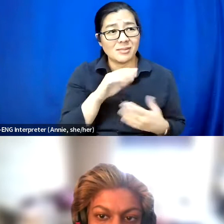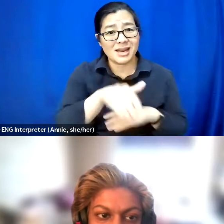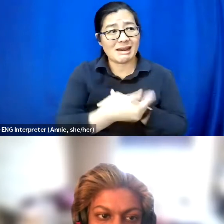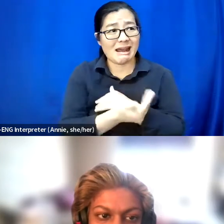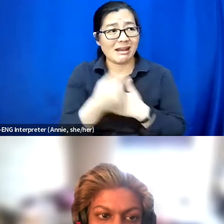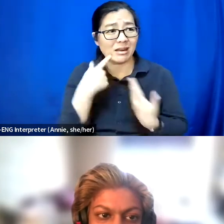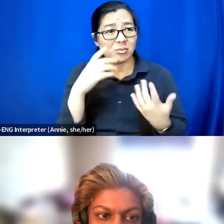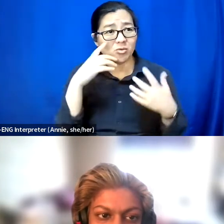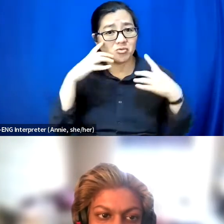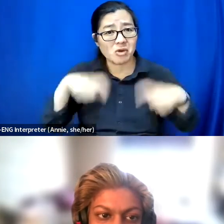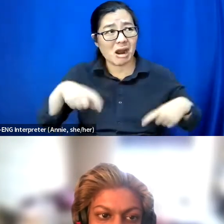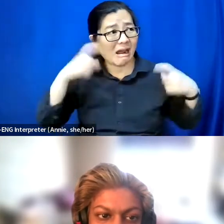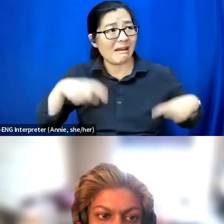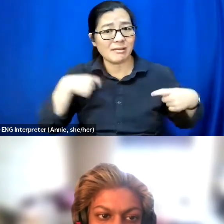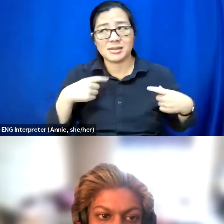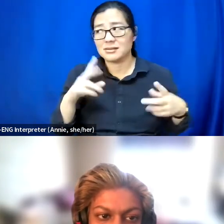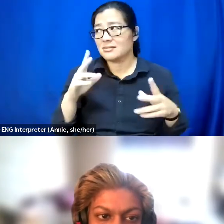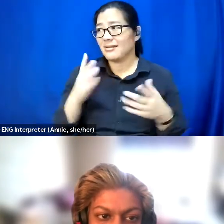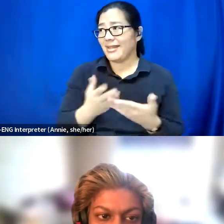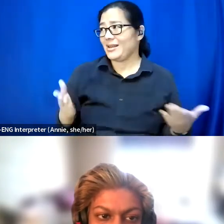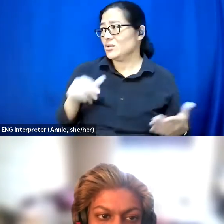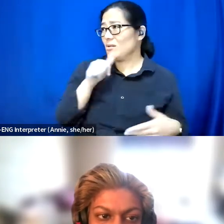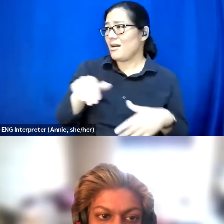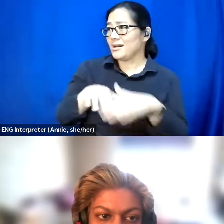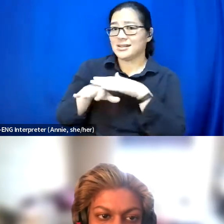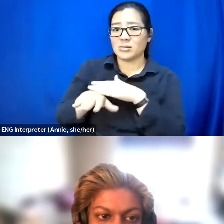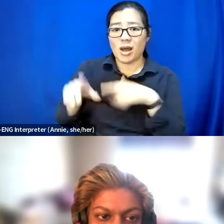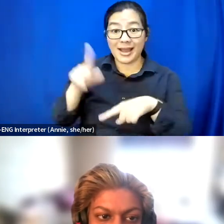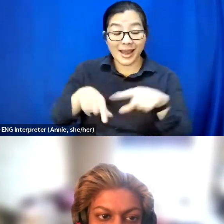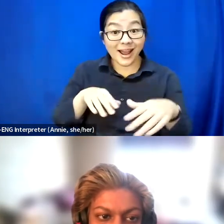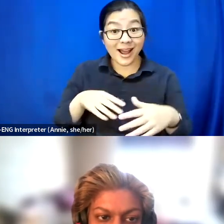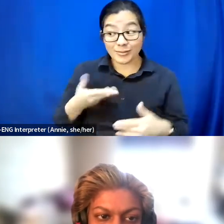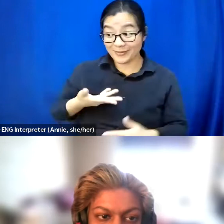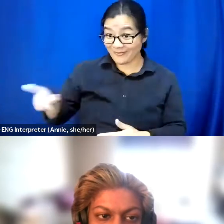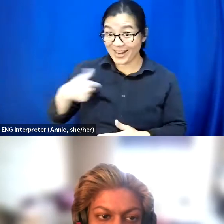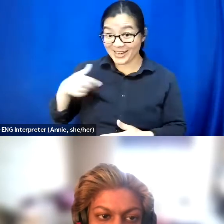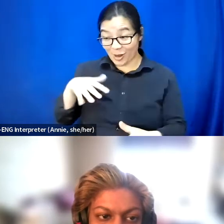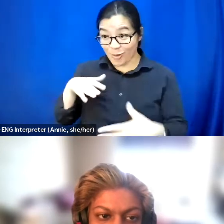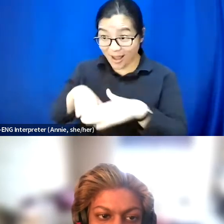And I can't go to a location that you know I've been invited to because it literally says